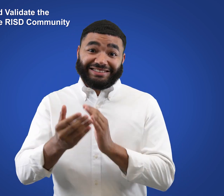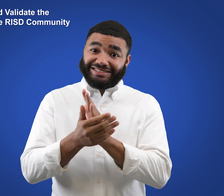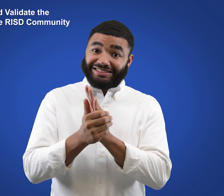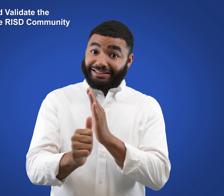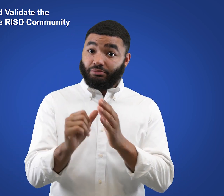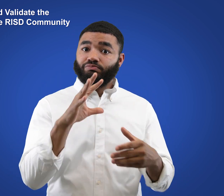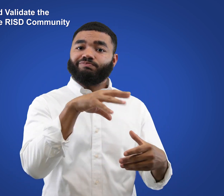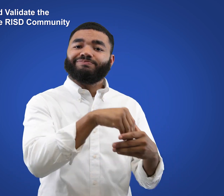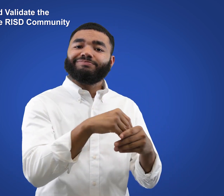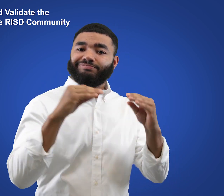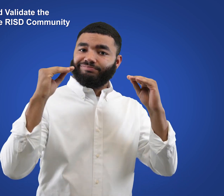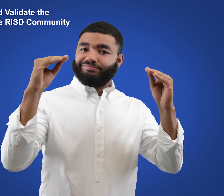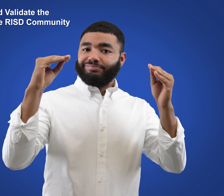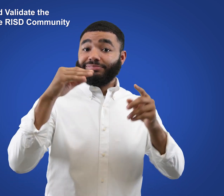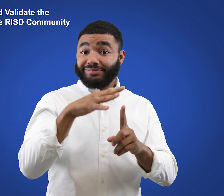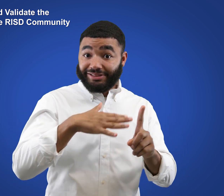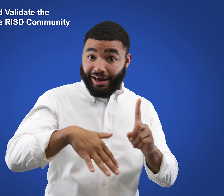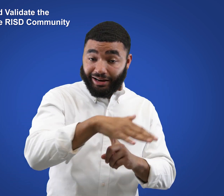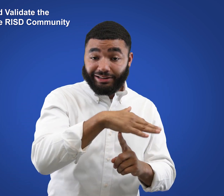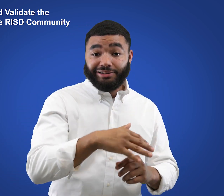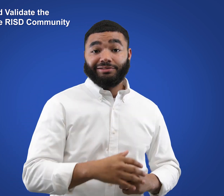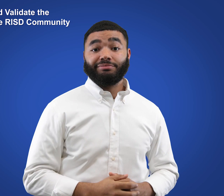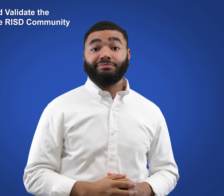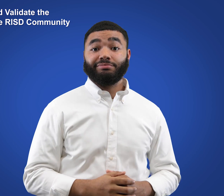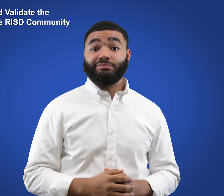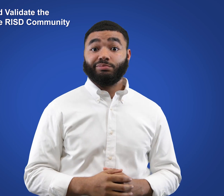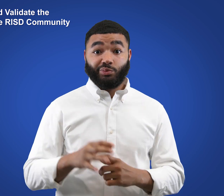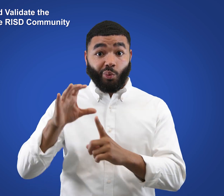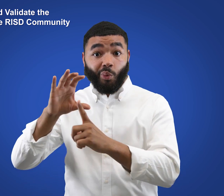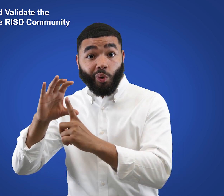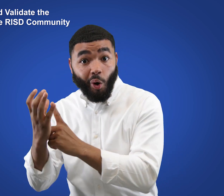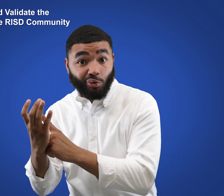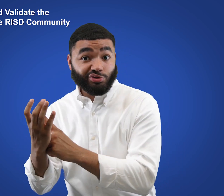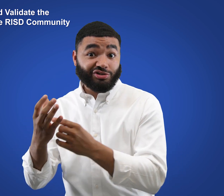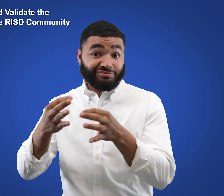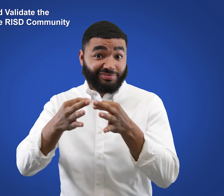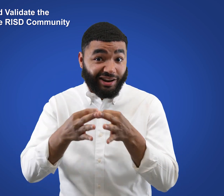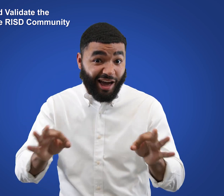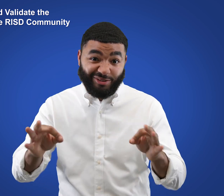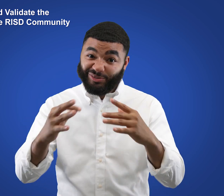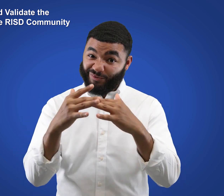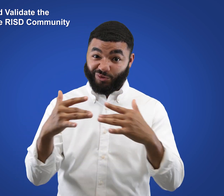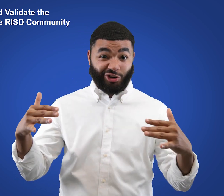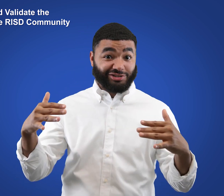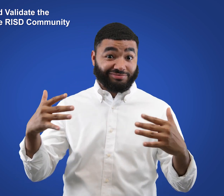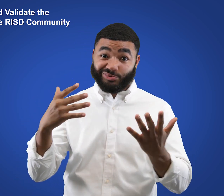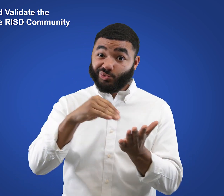and skills in educational settings with culturally and linguistically diverse